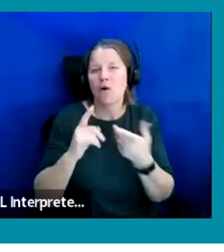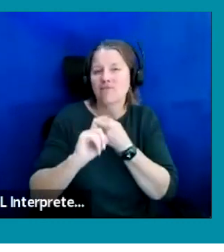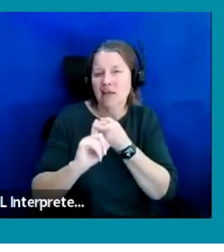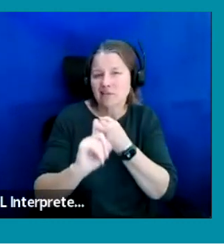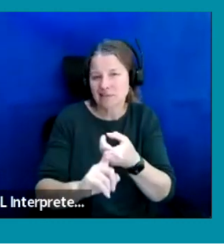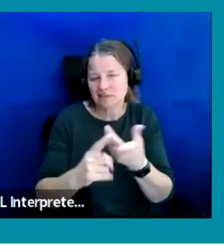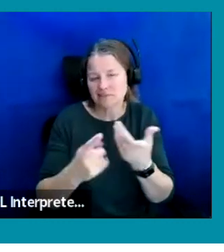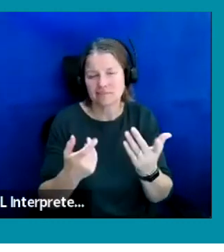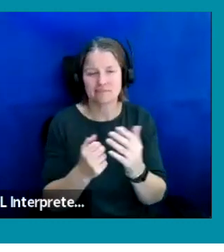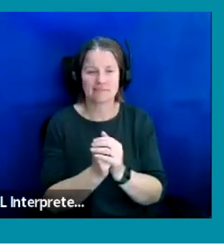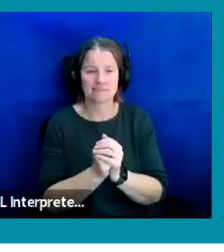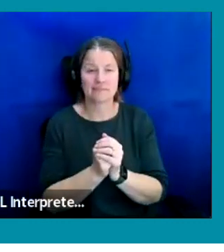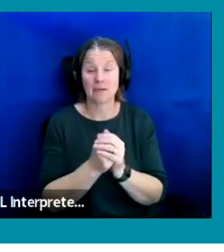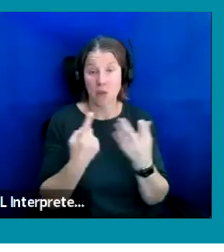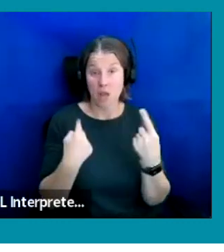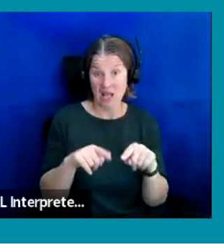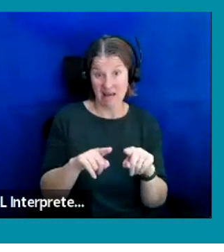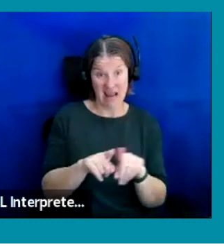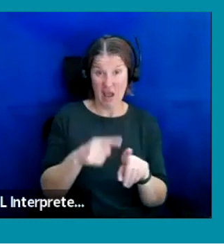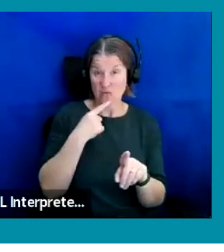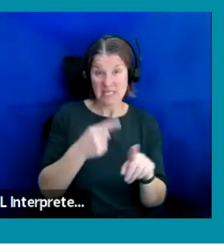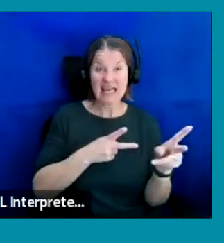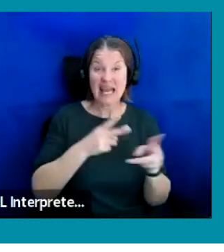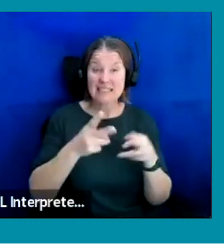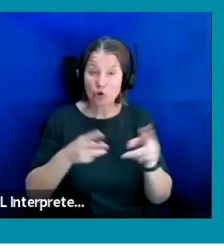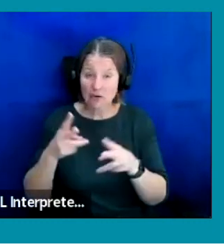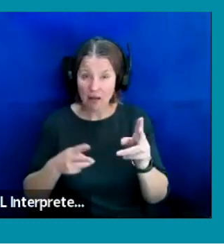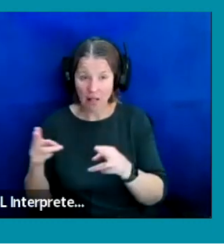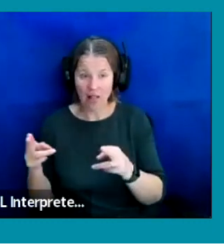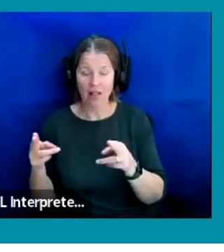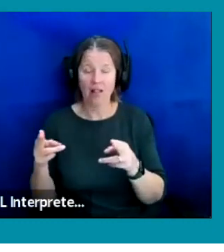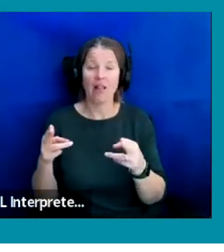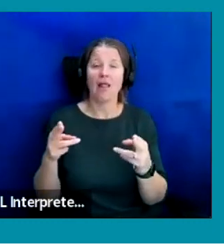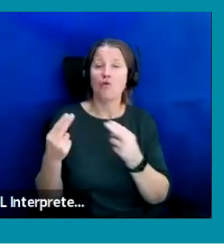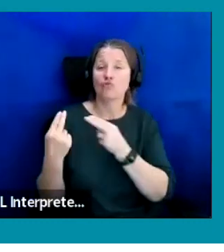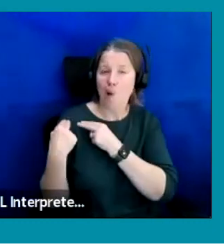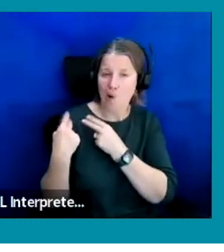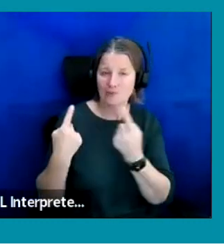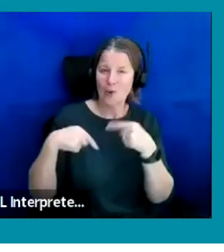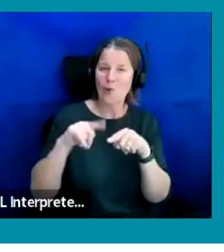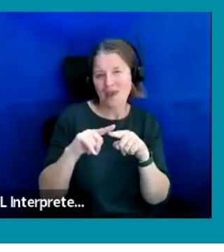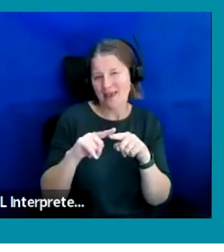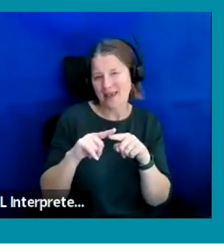But as we said, editorial roles is what we predominantly look for at Lifted.